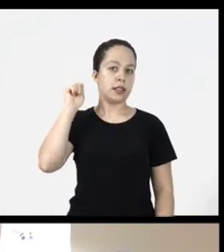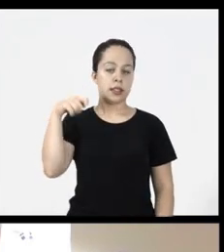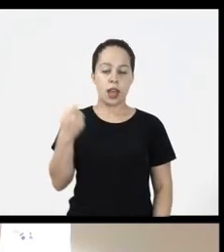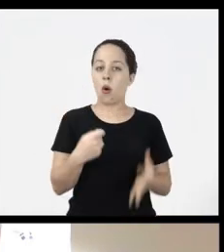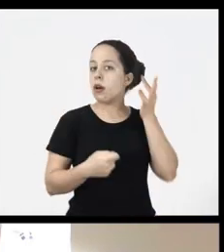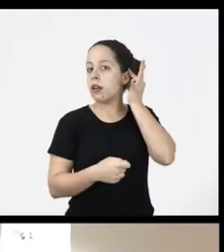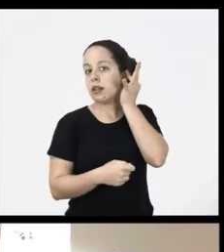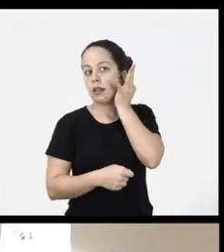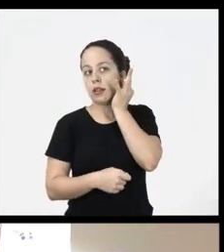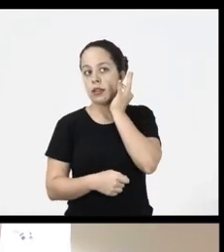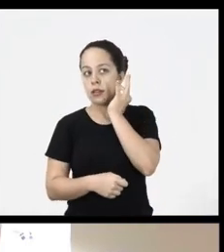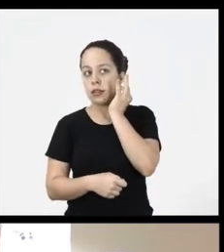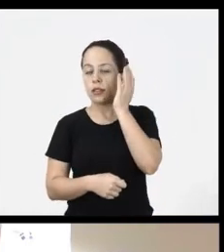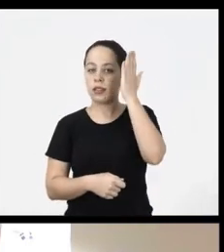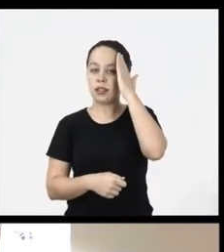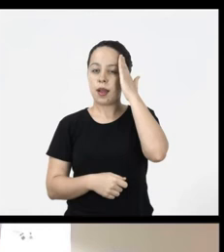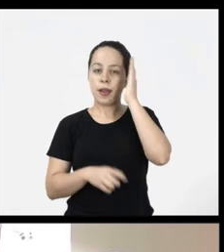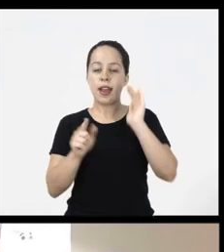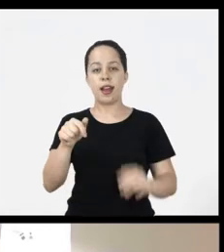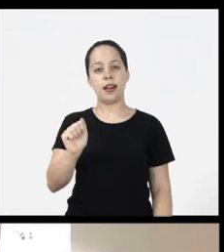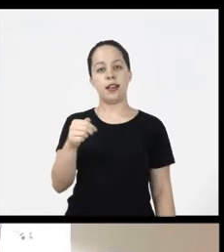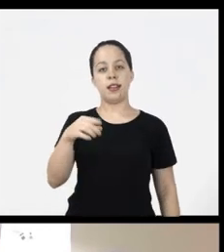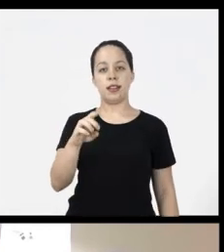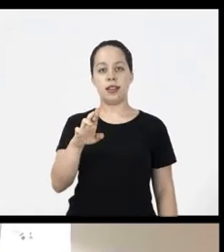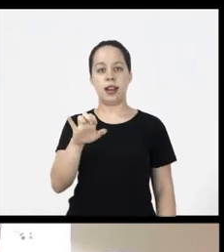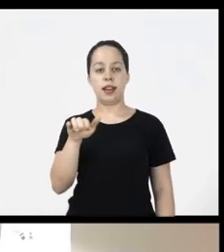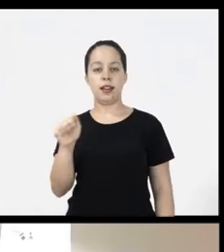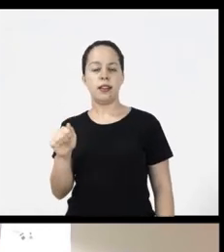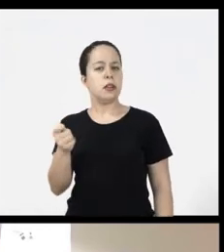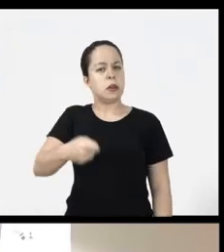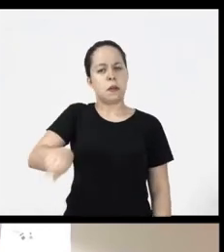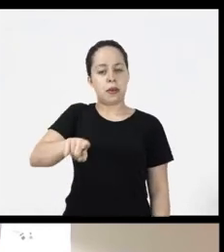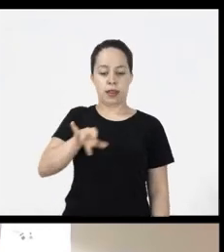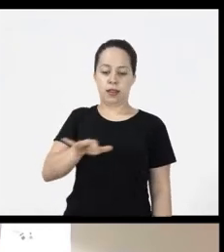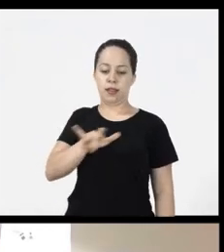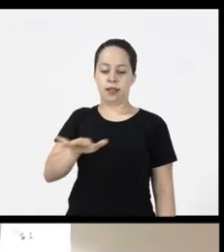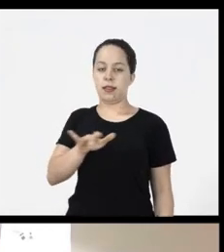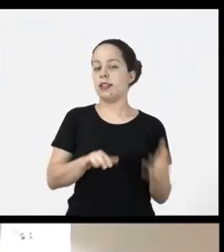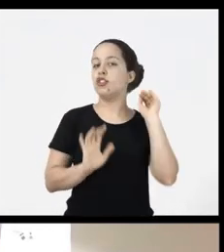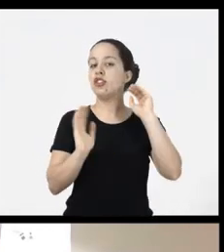by the ear, the deaf will know that he is talking about Andreia and he does not need to do the typewriting